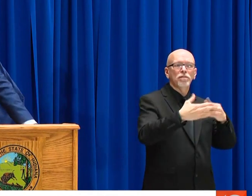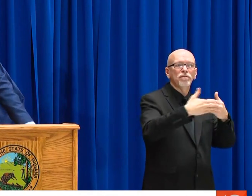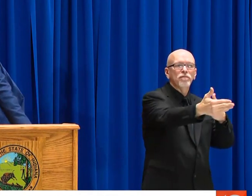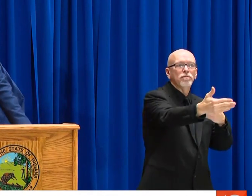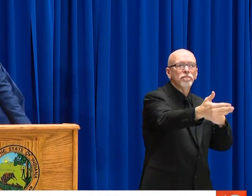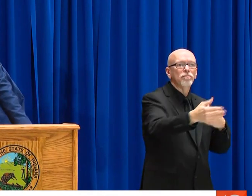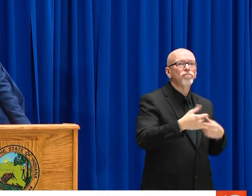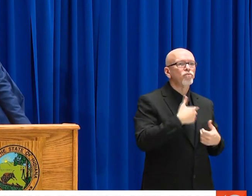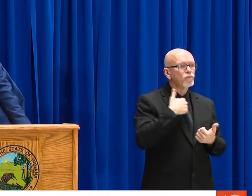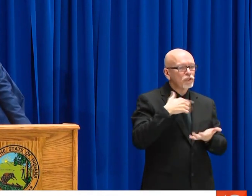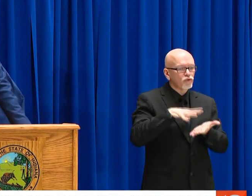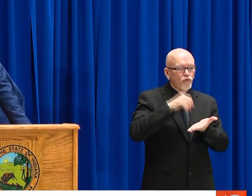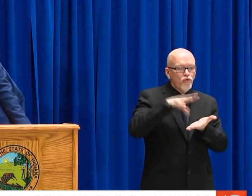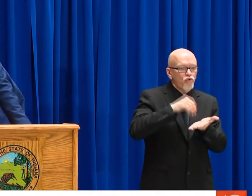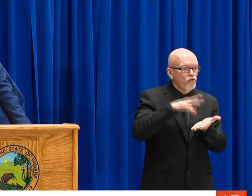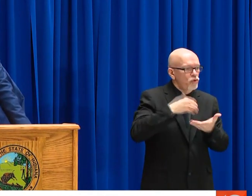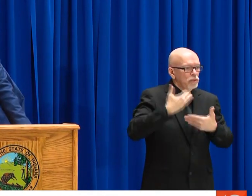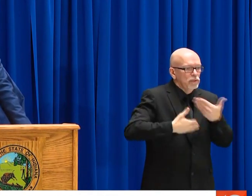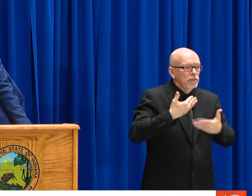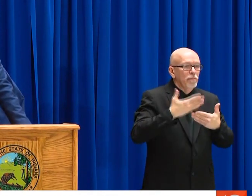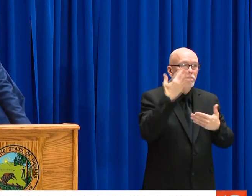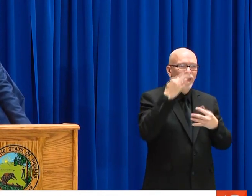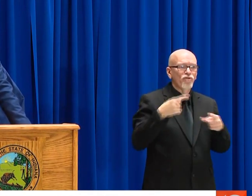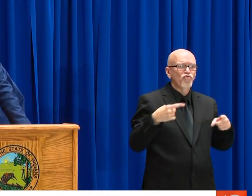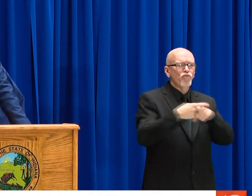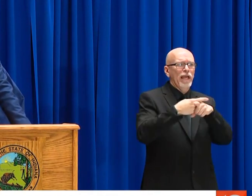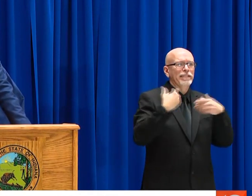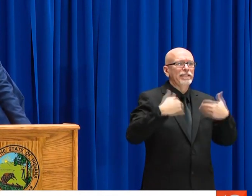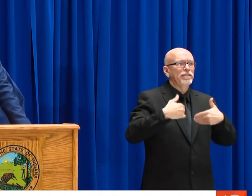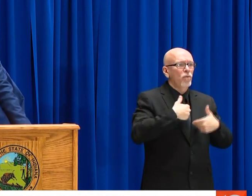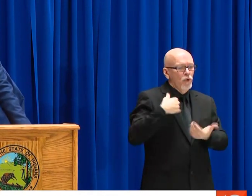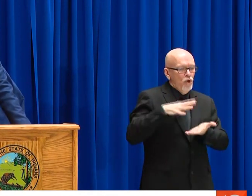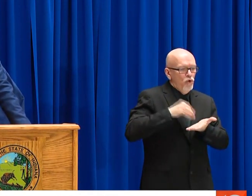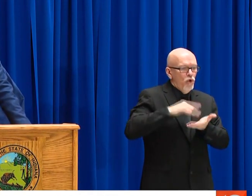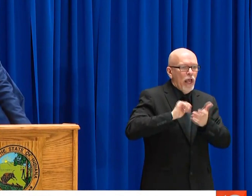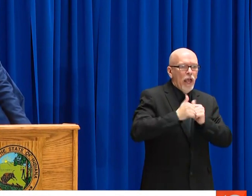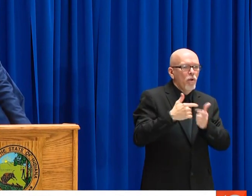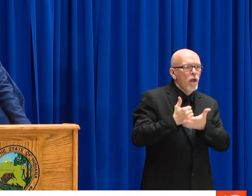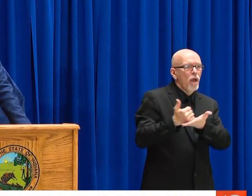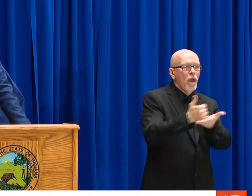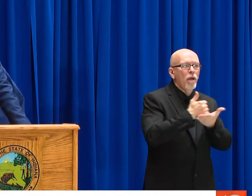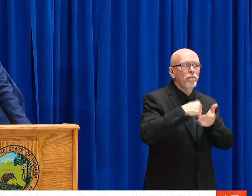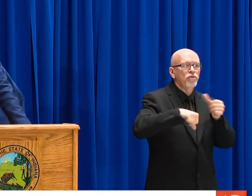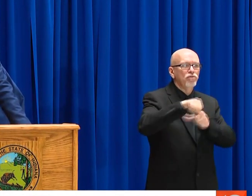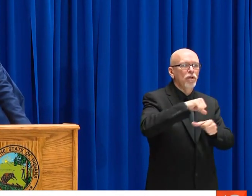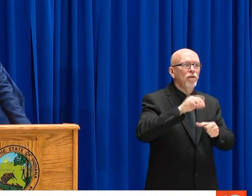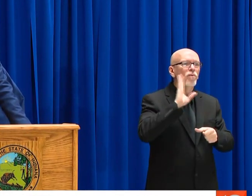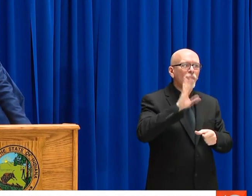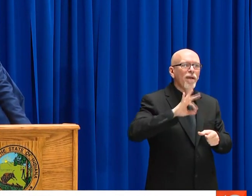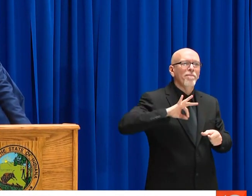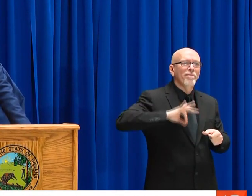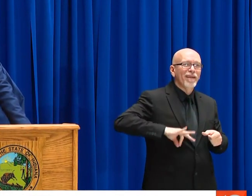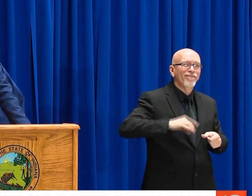TRANSFORMATIONAL POSITIVE IMPACT EVEN WHEN WE GET TO THE OTHER SIDE OF THIS. WE'RE LEARNING HOW TO DO THINGS